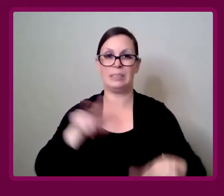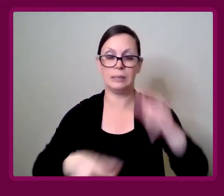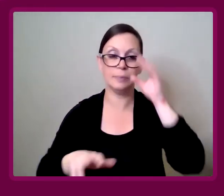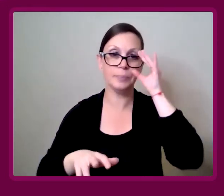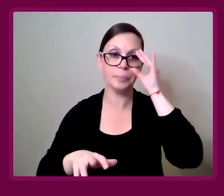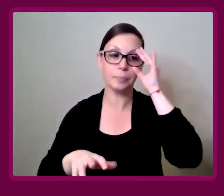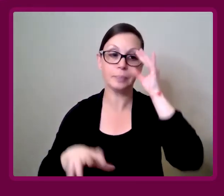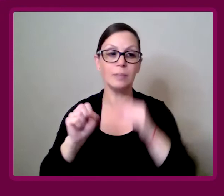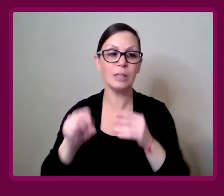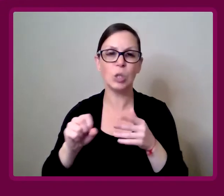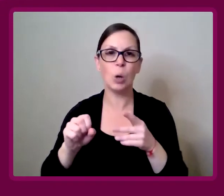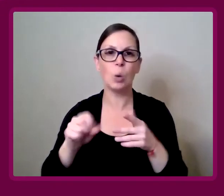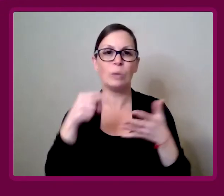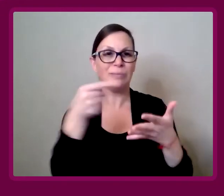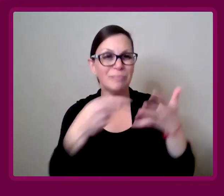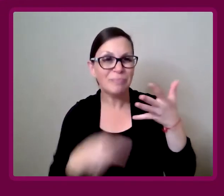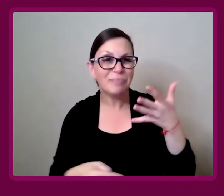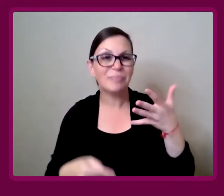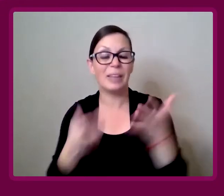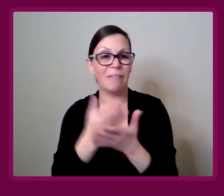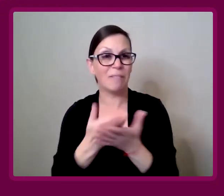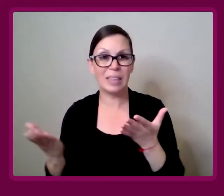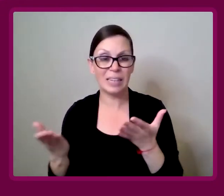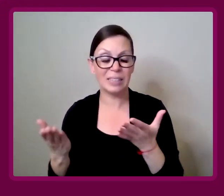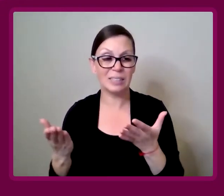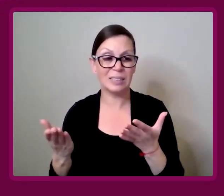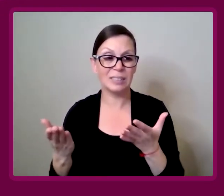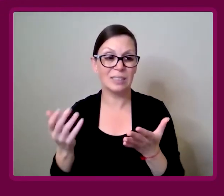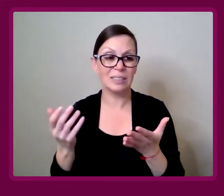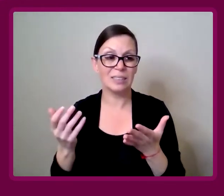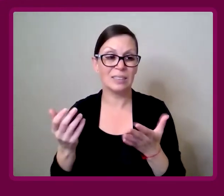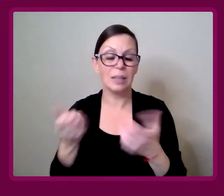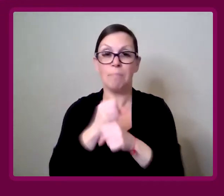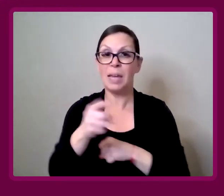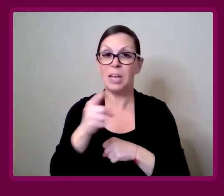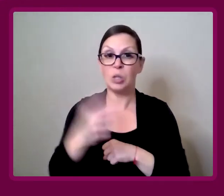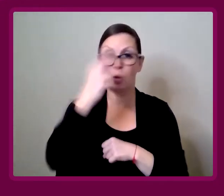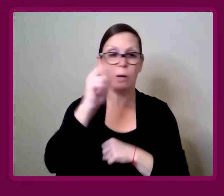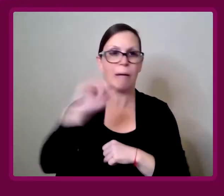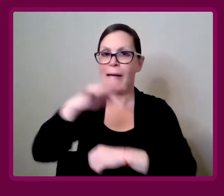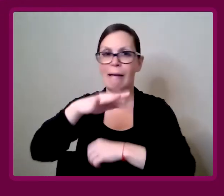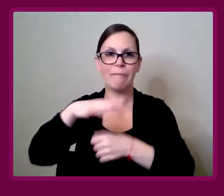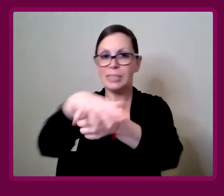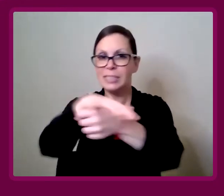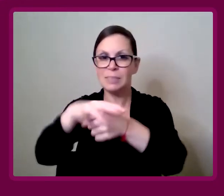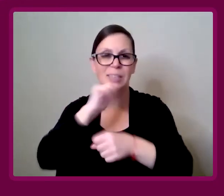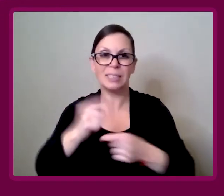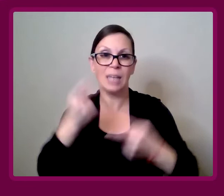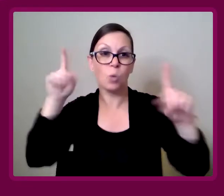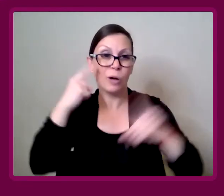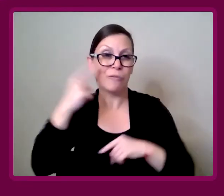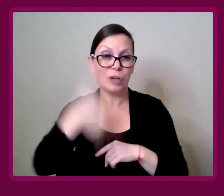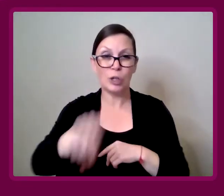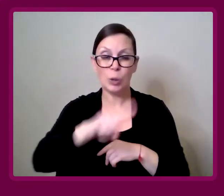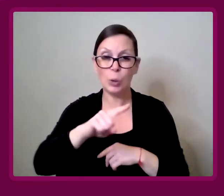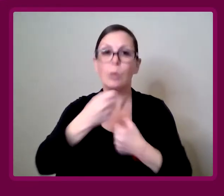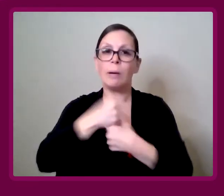Amy Francis-Smith: It's those elements, that you realize that when your space doesn't work for you, it makes life difficult.